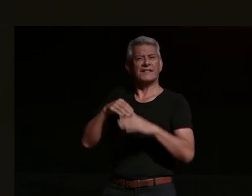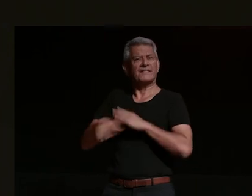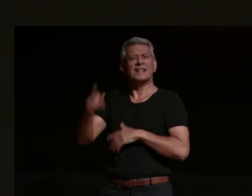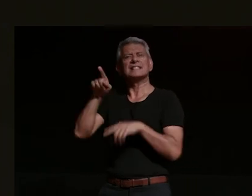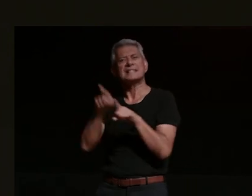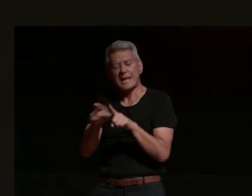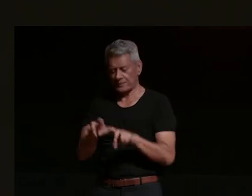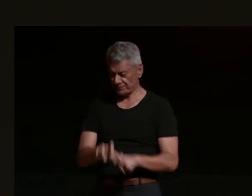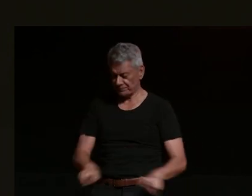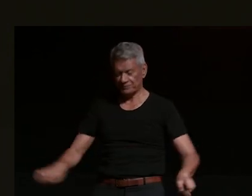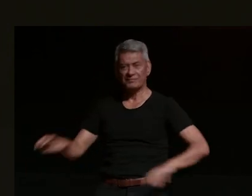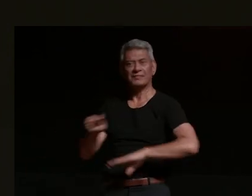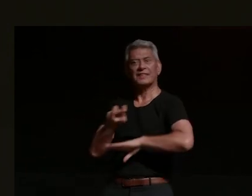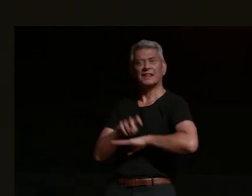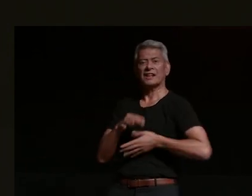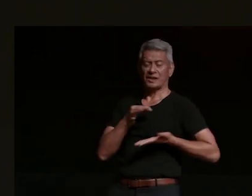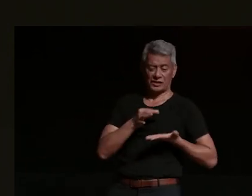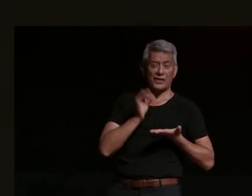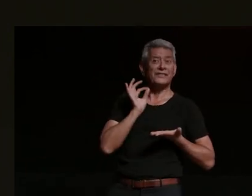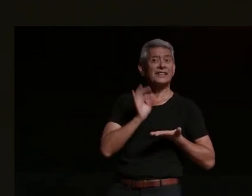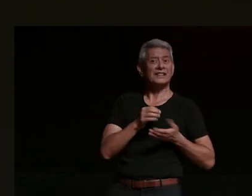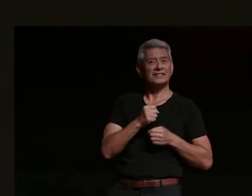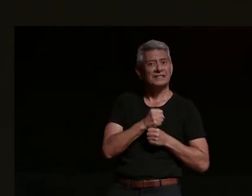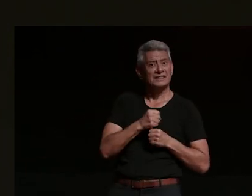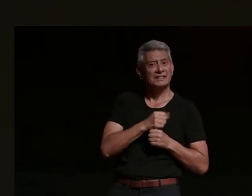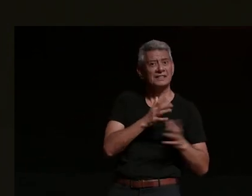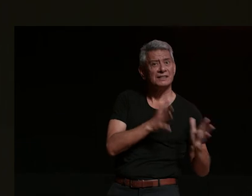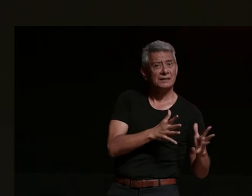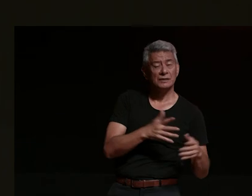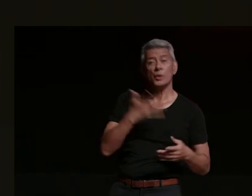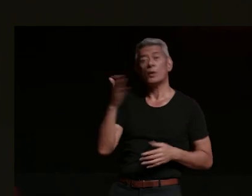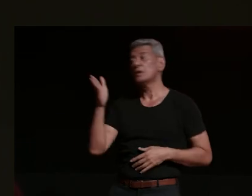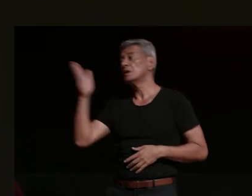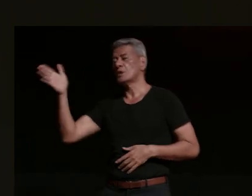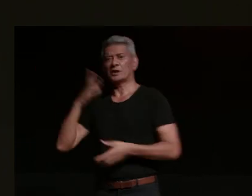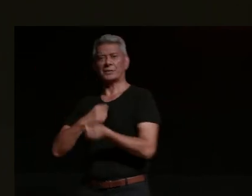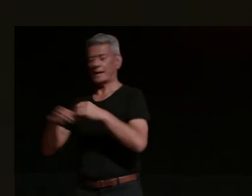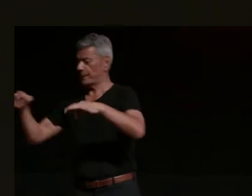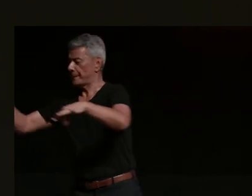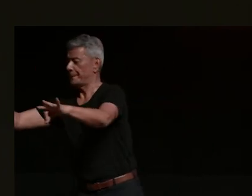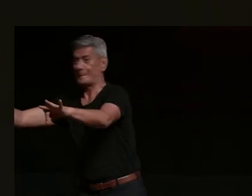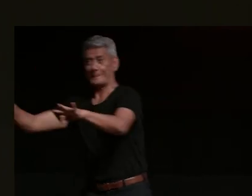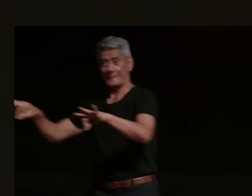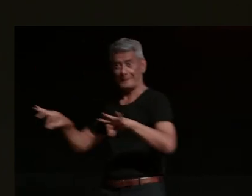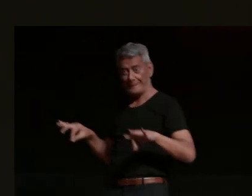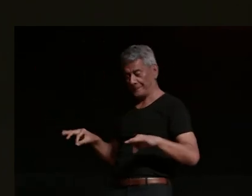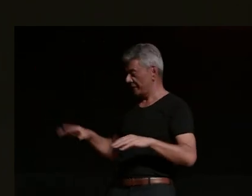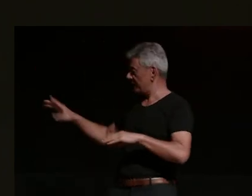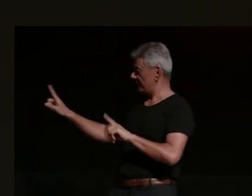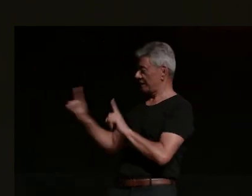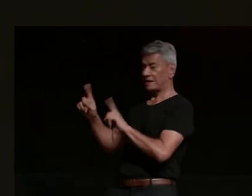i want to be the lilac piece of picnics and holding hands on park benches and paperback poetry